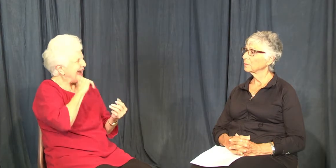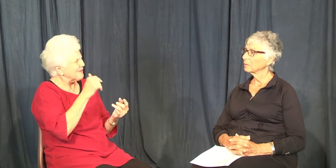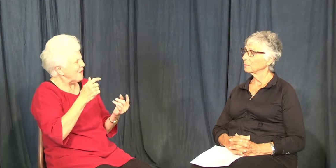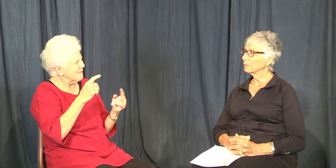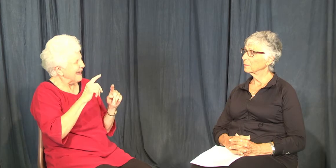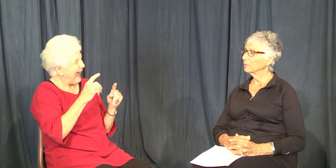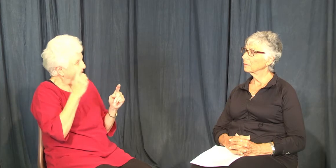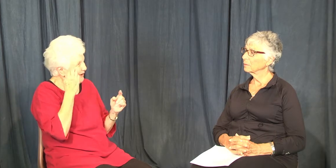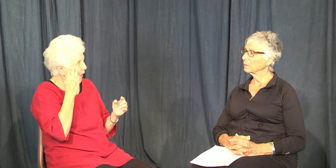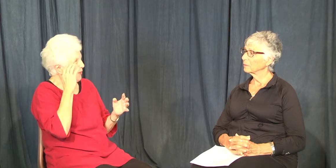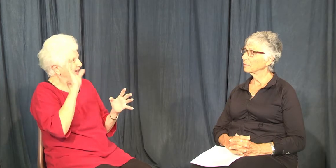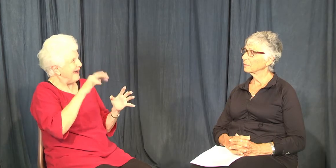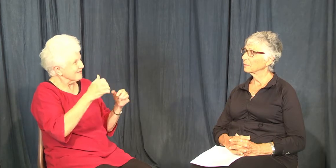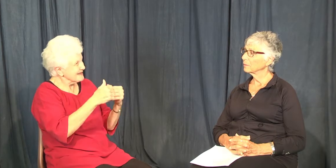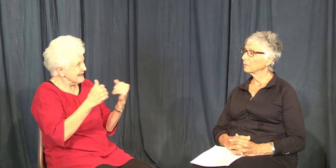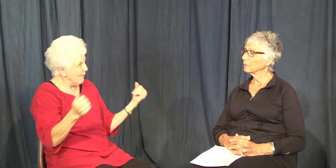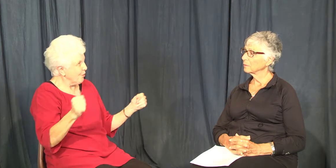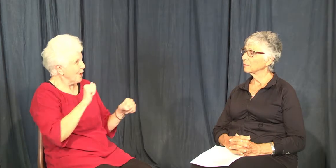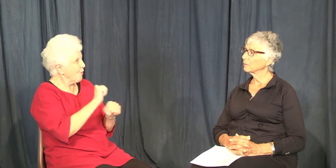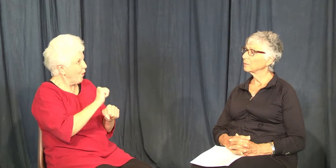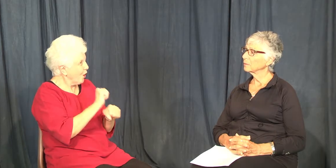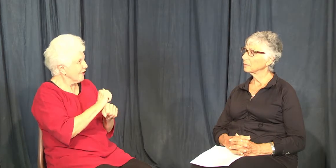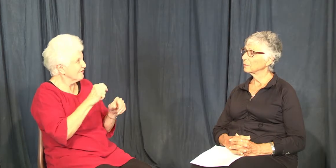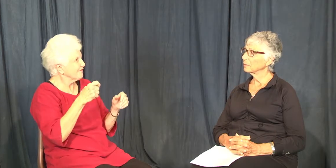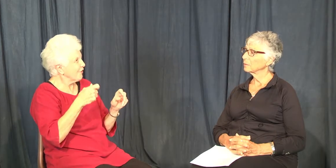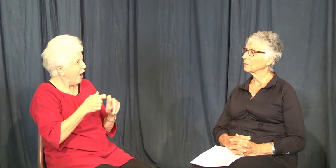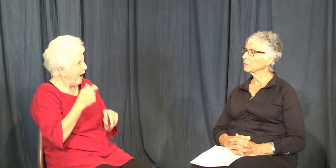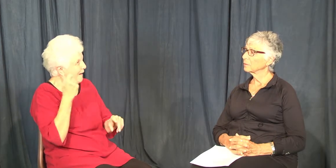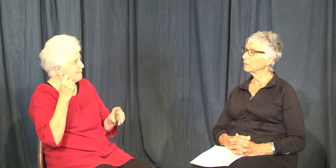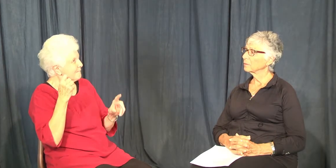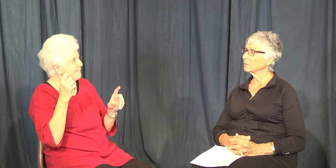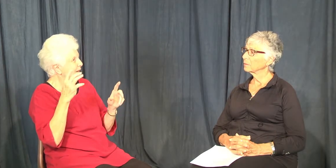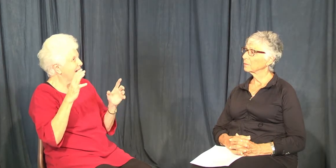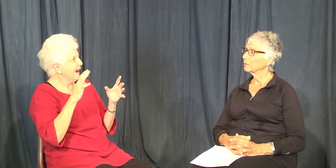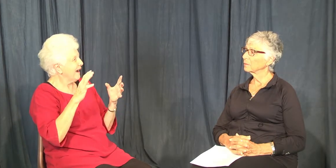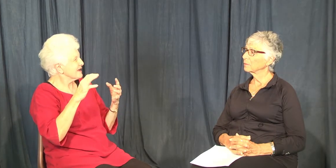enough socialization with the Deaf community now. I know that people need to draw the line